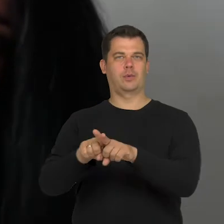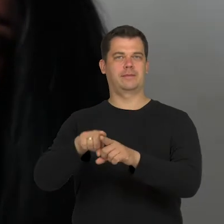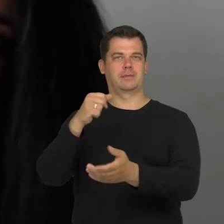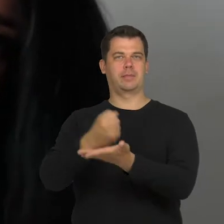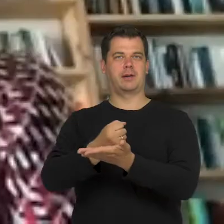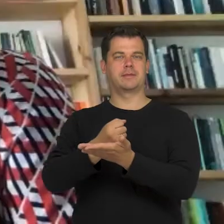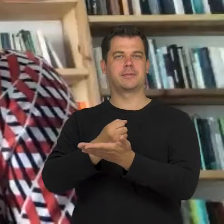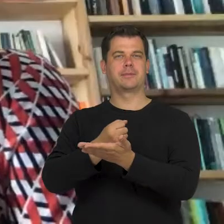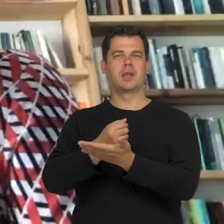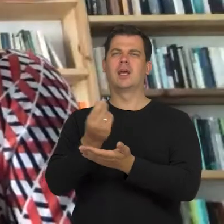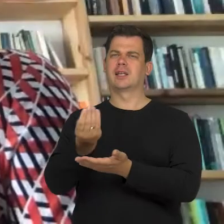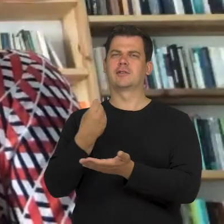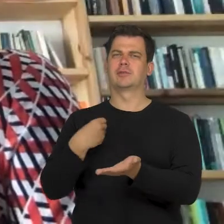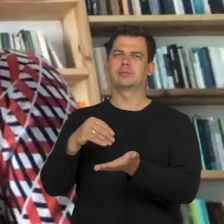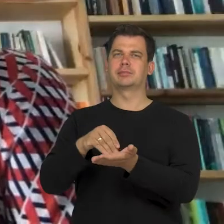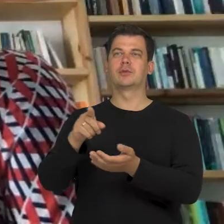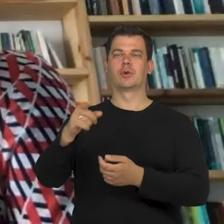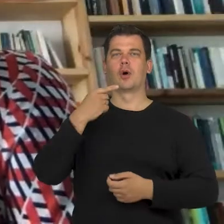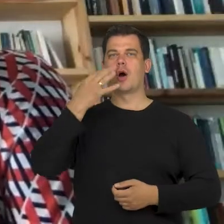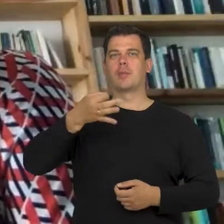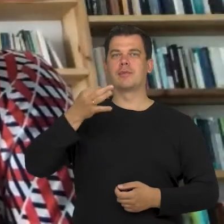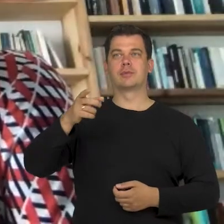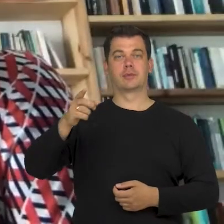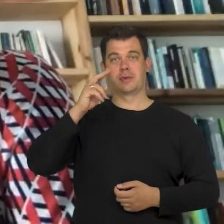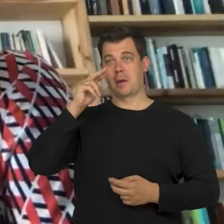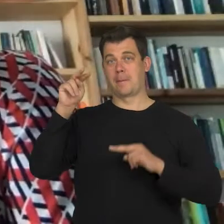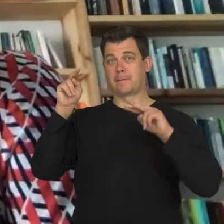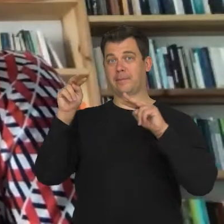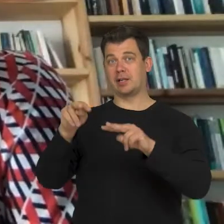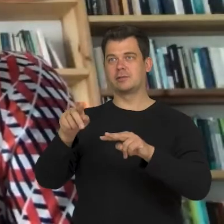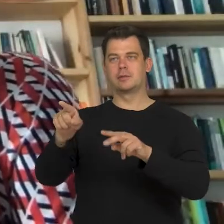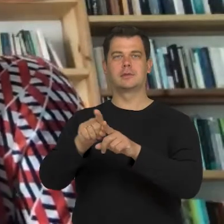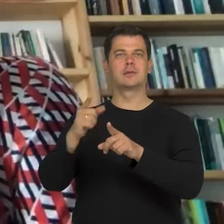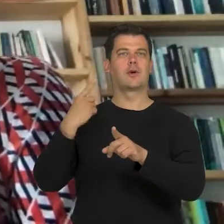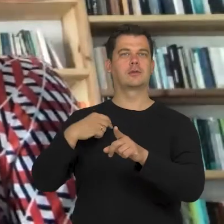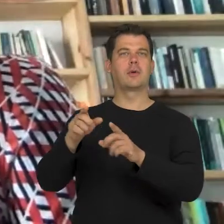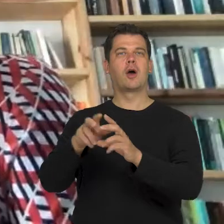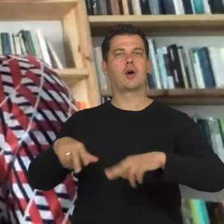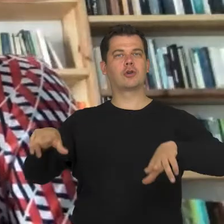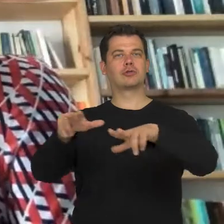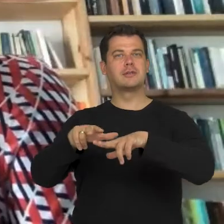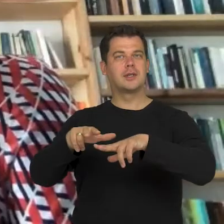I want to add something to what you've said about the look that also touches the loved ones. I've just realized